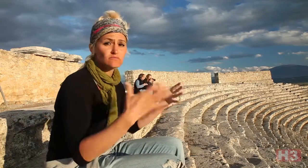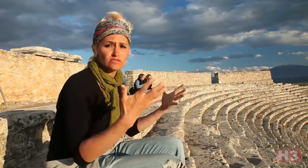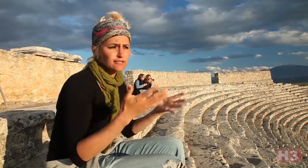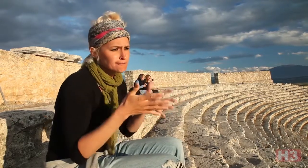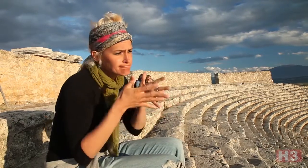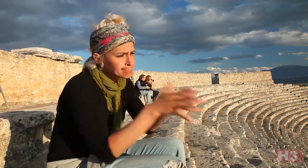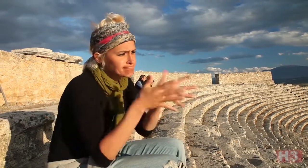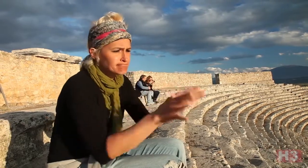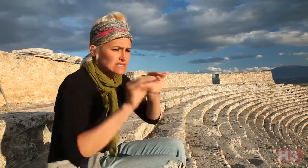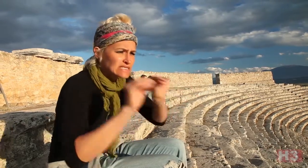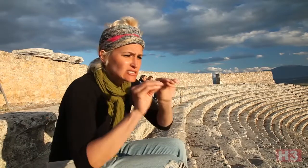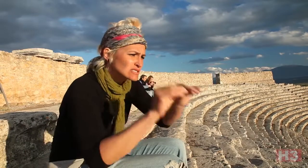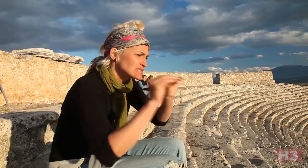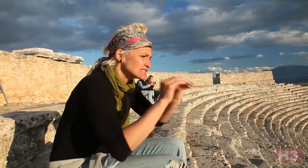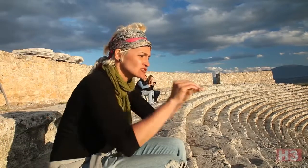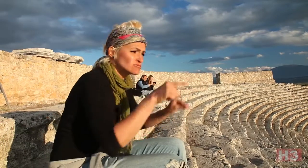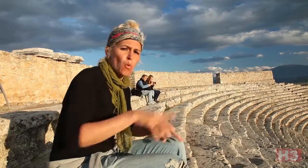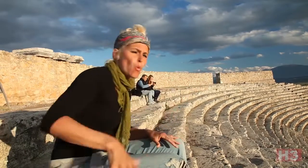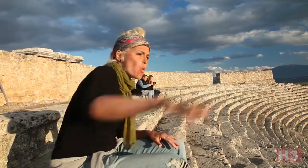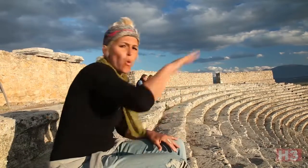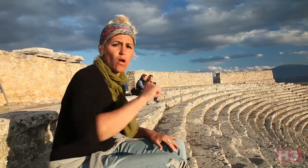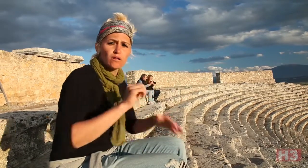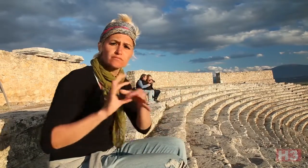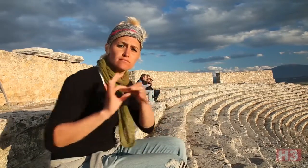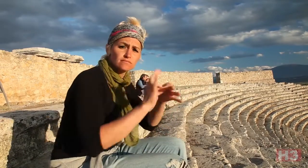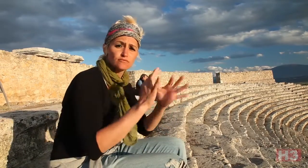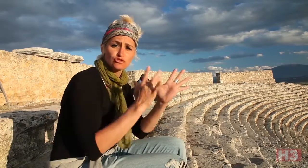He brought them together, shared stories and taught them about